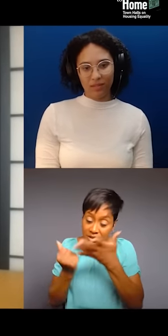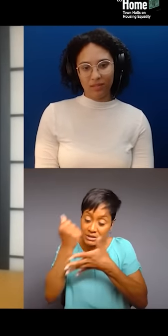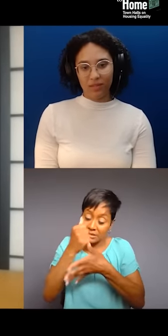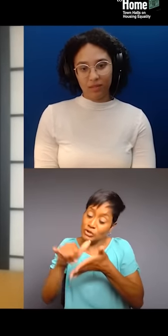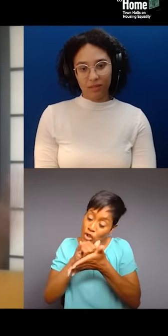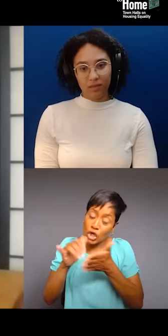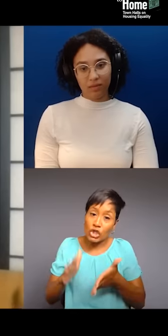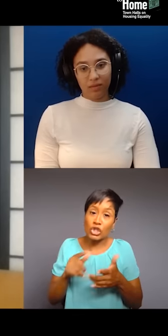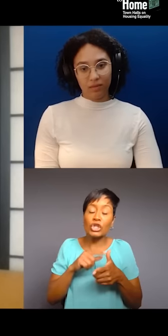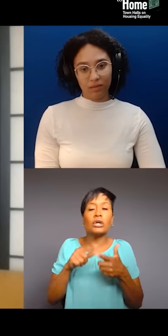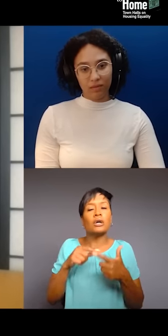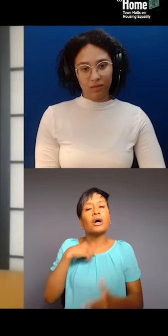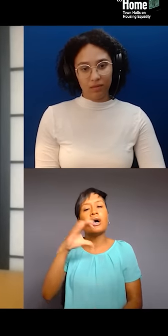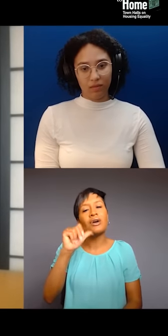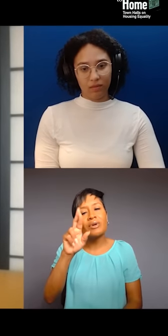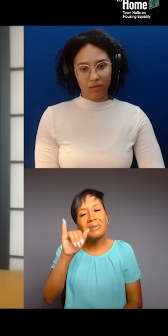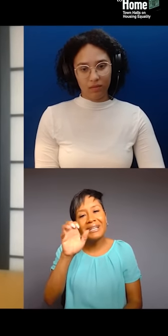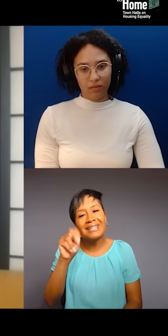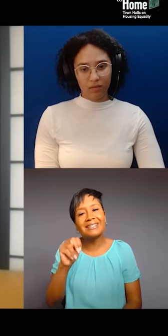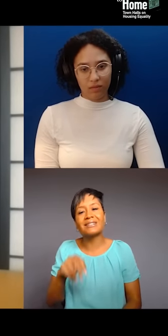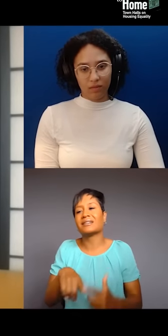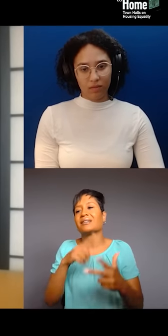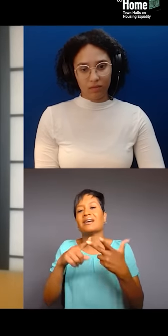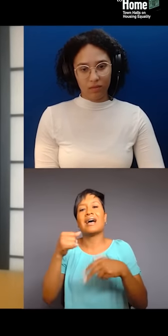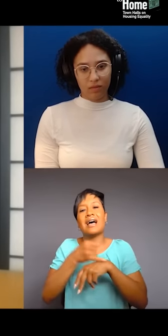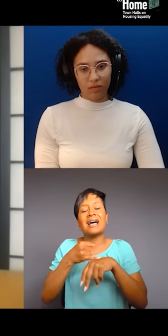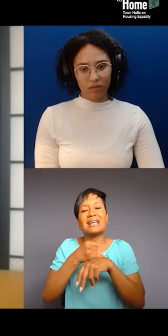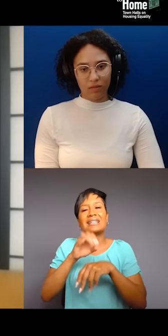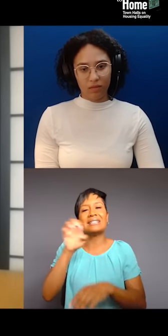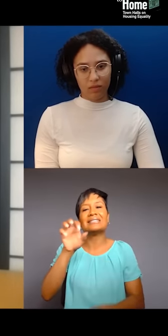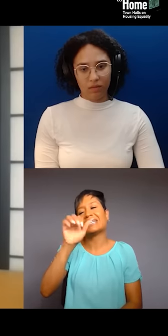of Haiti and Dominican Republic. I'm from an island where we have a legacy